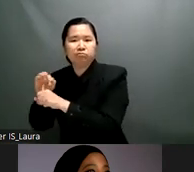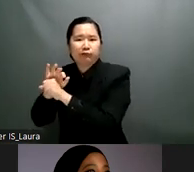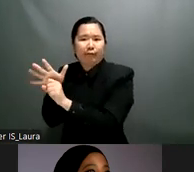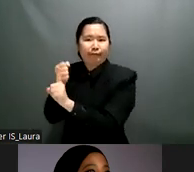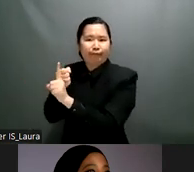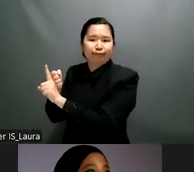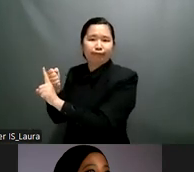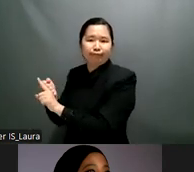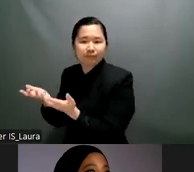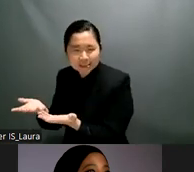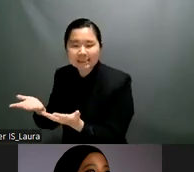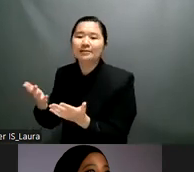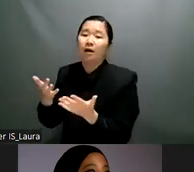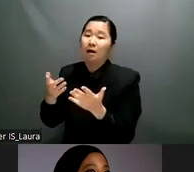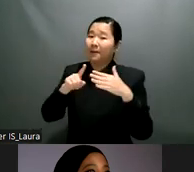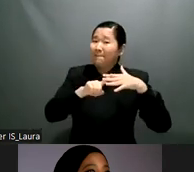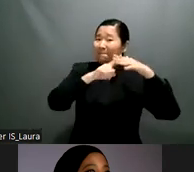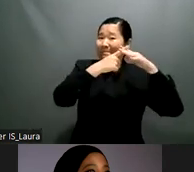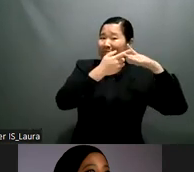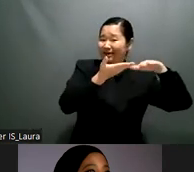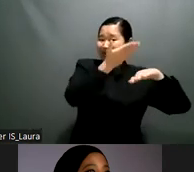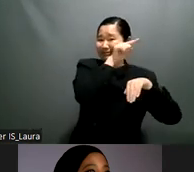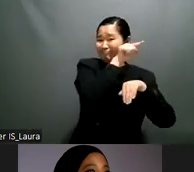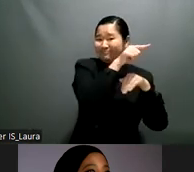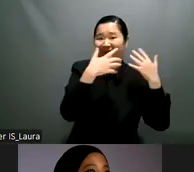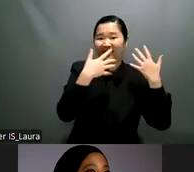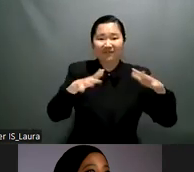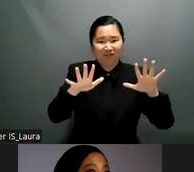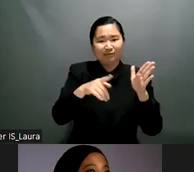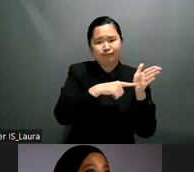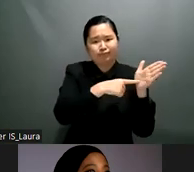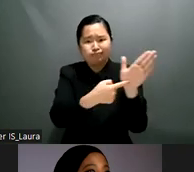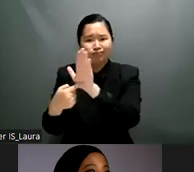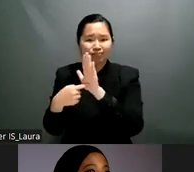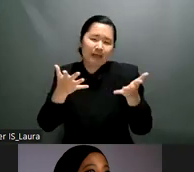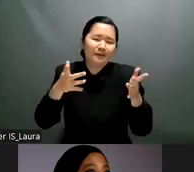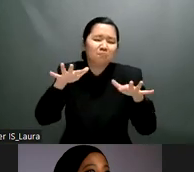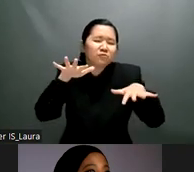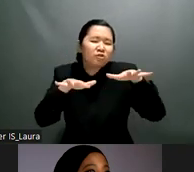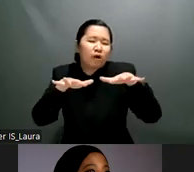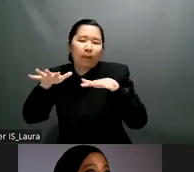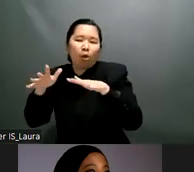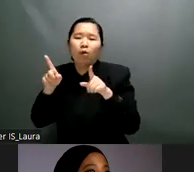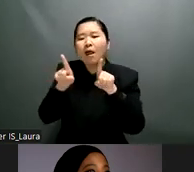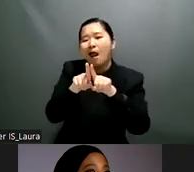make them more fragile to and having impact when when disaster risk is there or any other